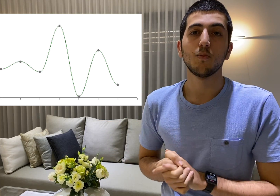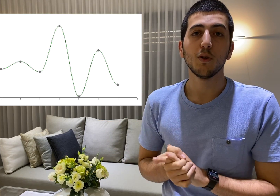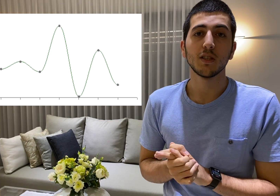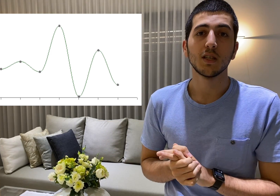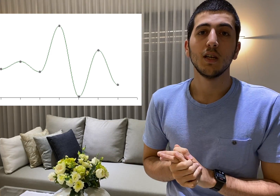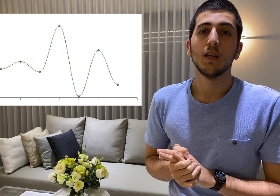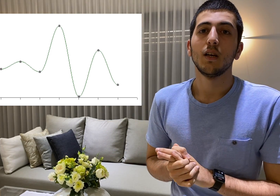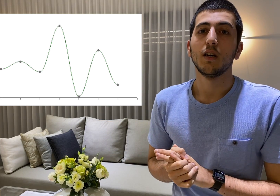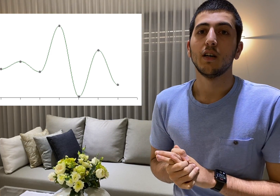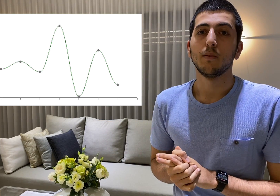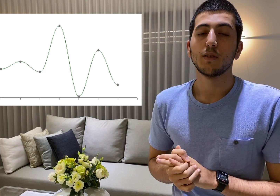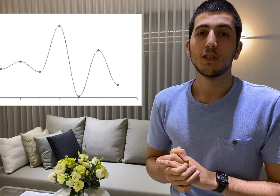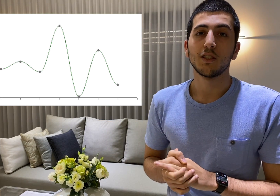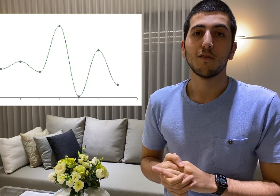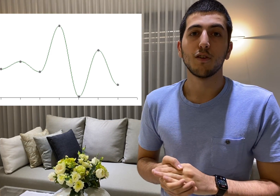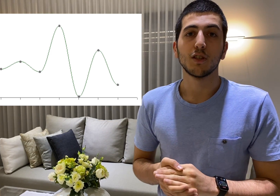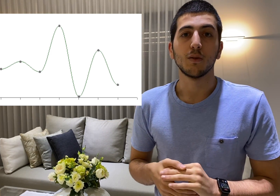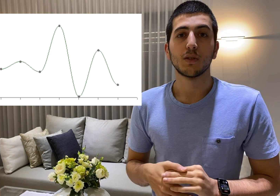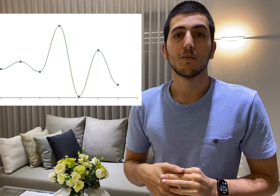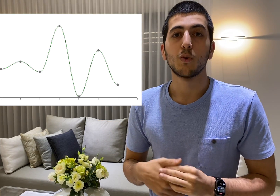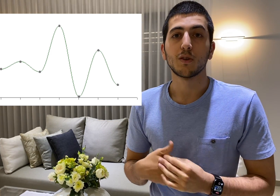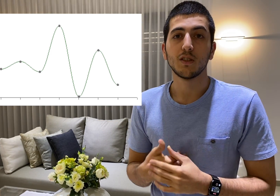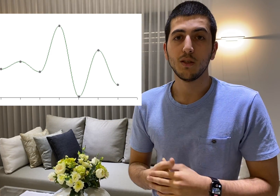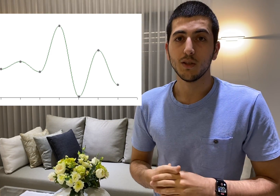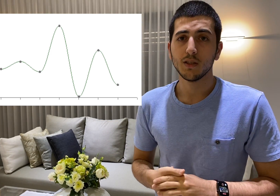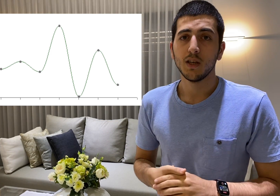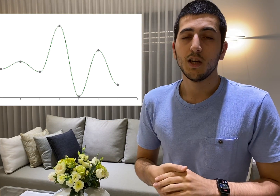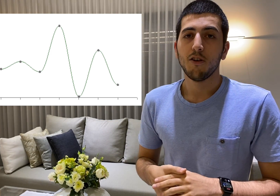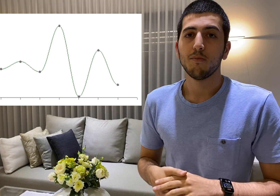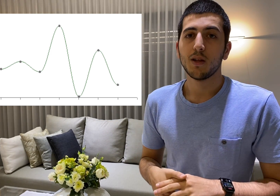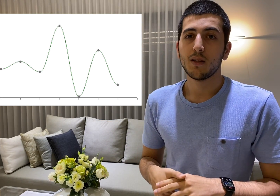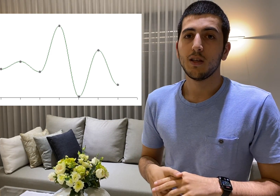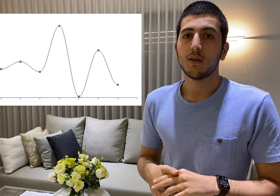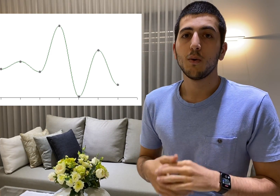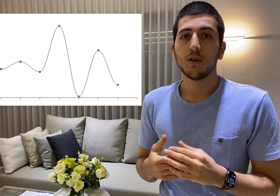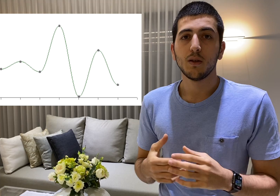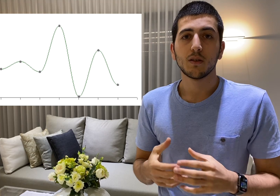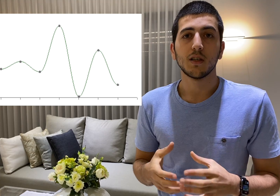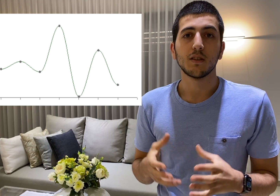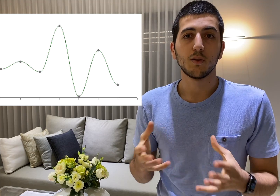points such that the function looks more continuous but it only looks at the two